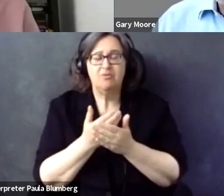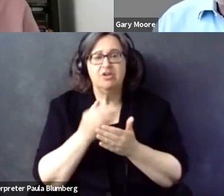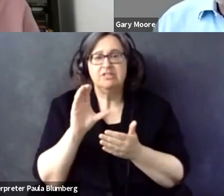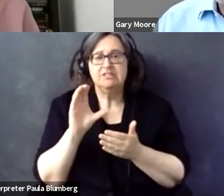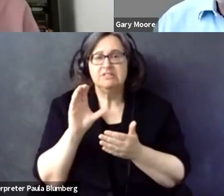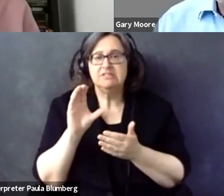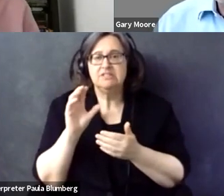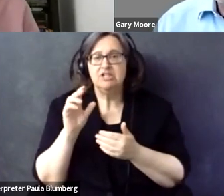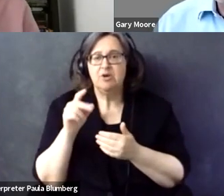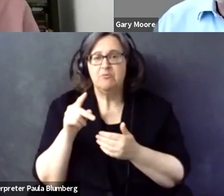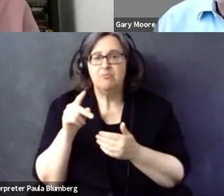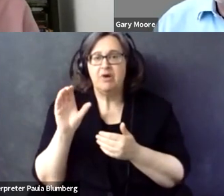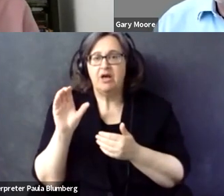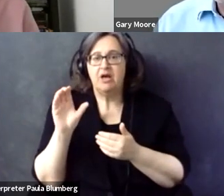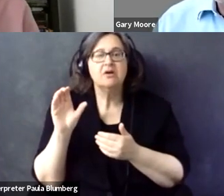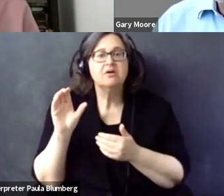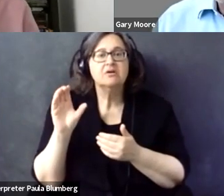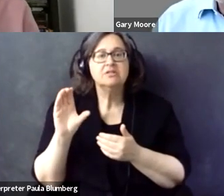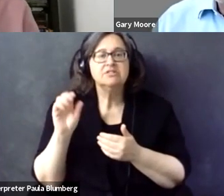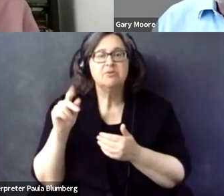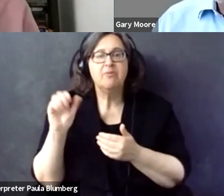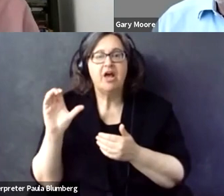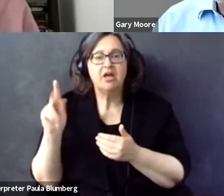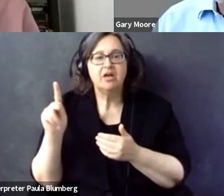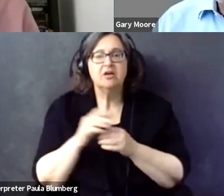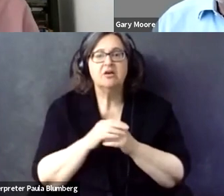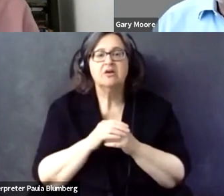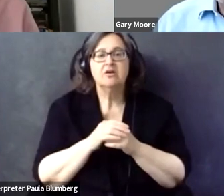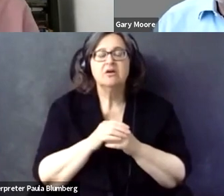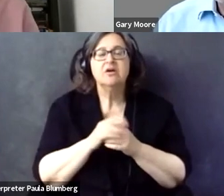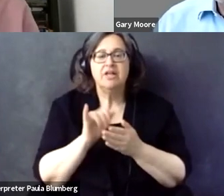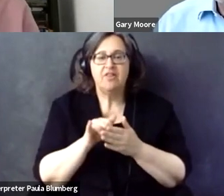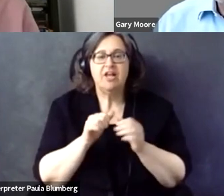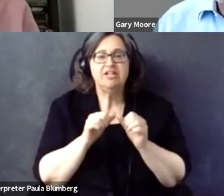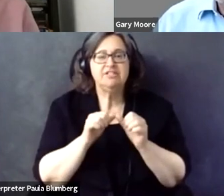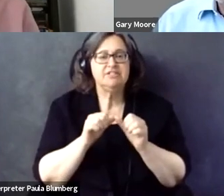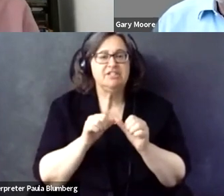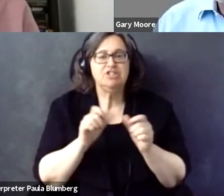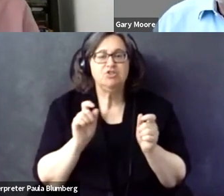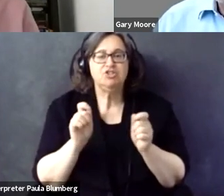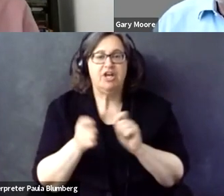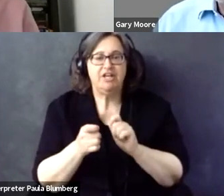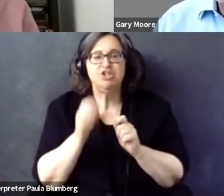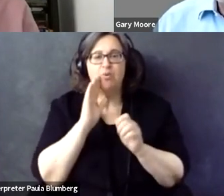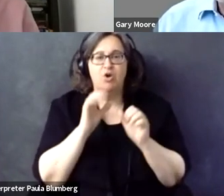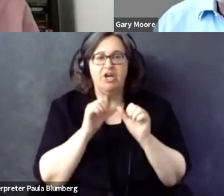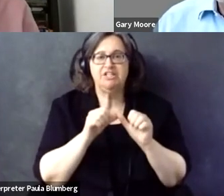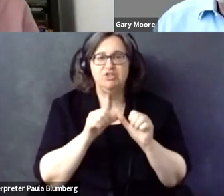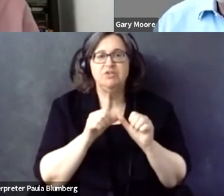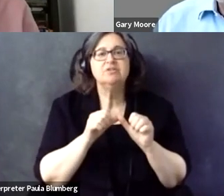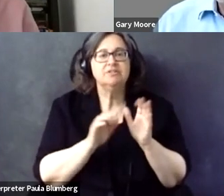certification is a moving target as well and the certification is evolving. We have updated the C pack and I think west update on